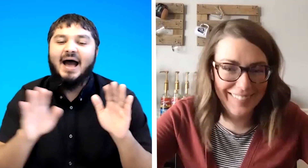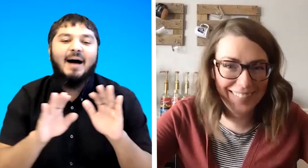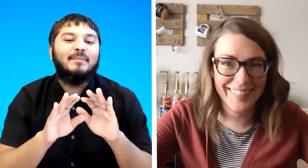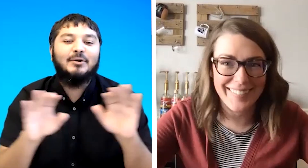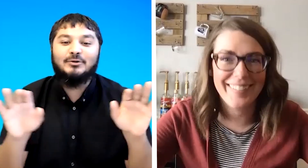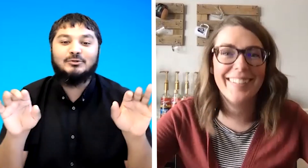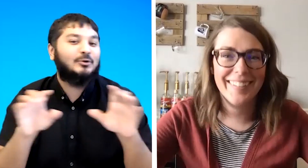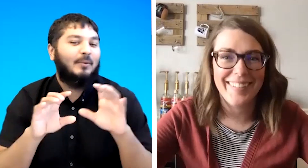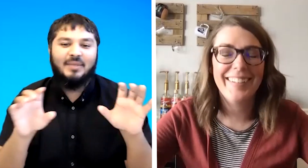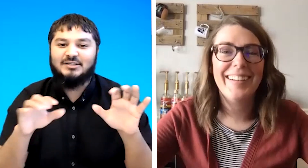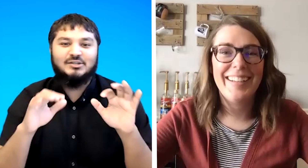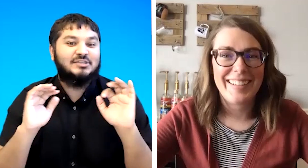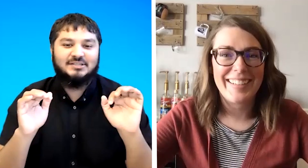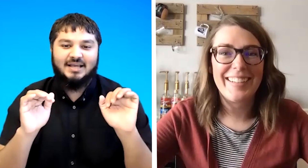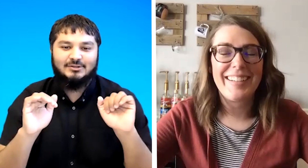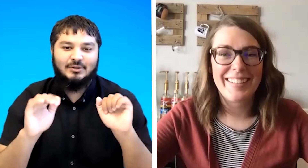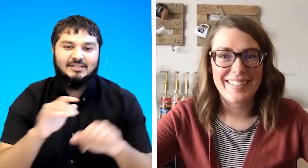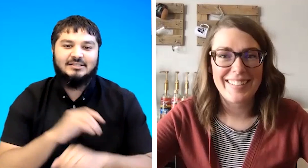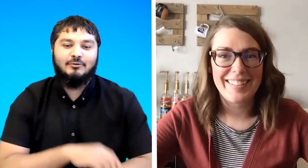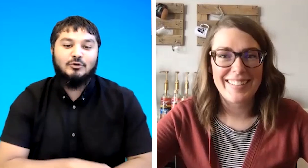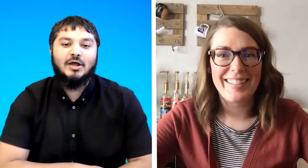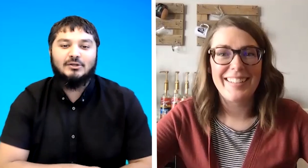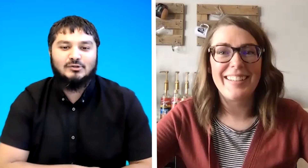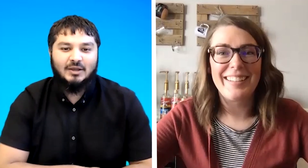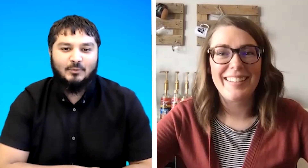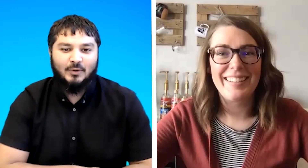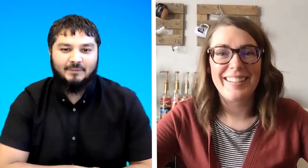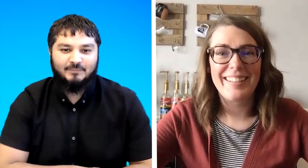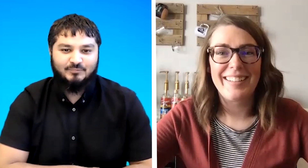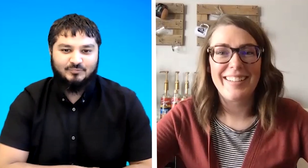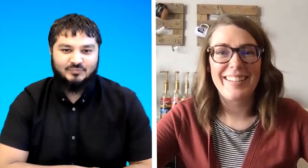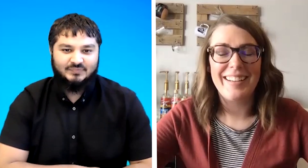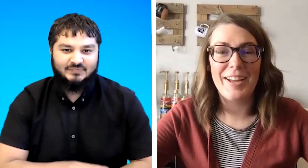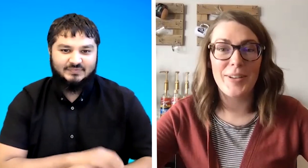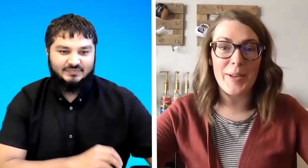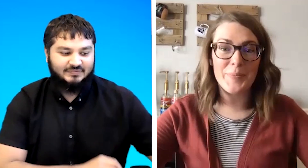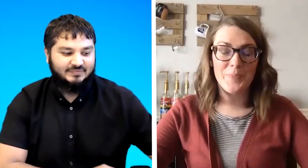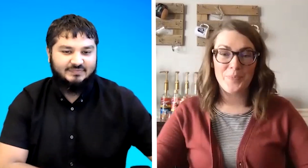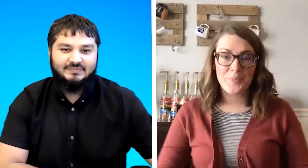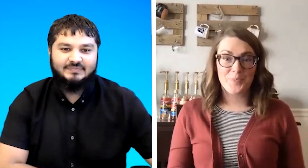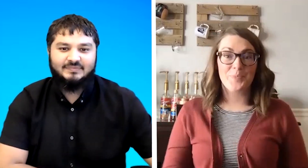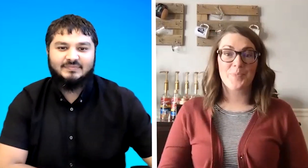i'm going to stop that justice sign so let's see would you like to sign one okay how about we see